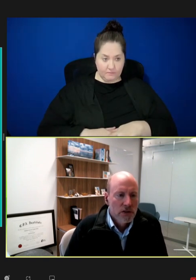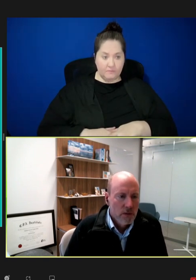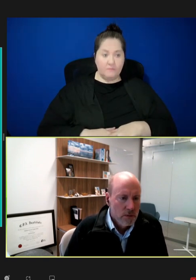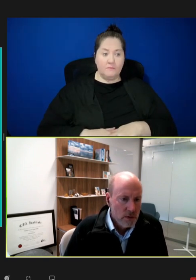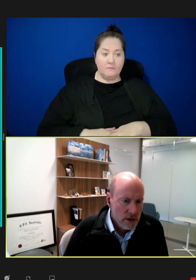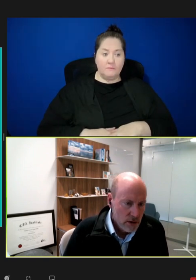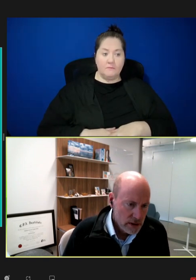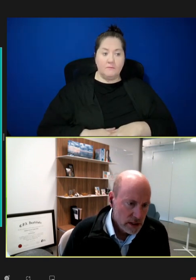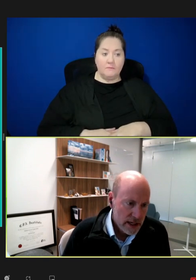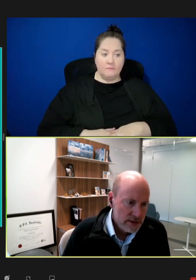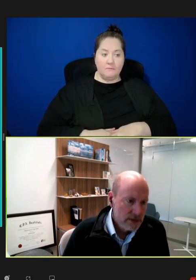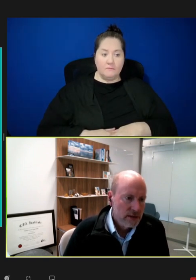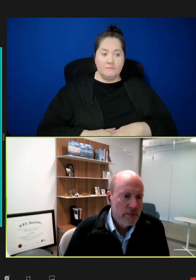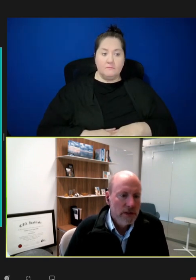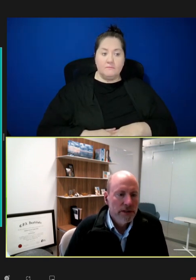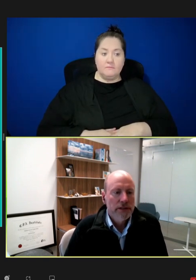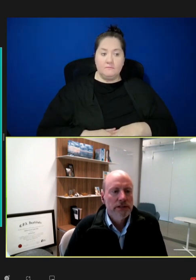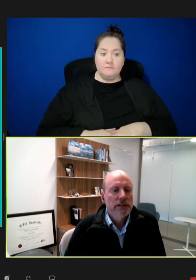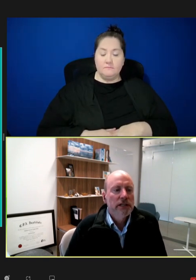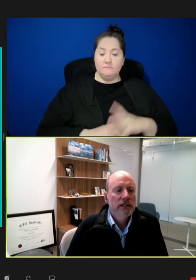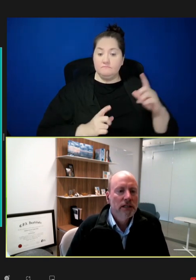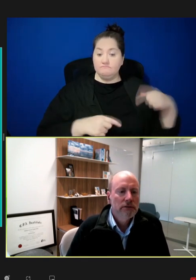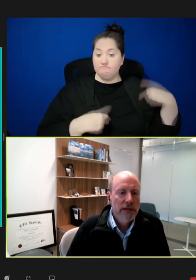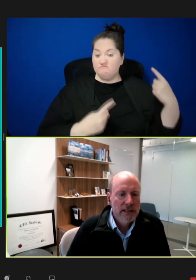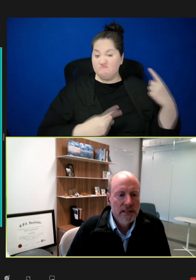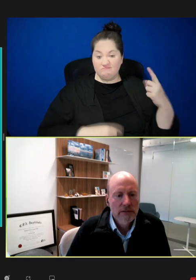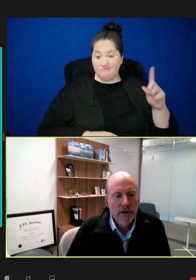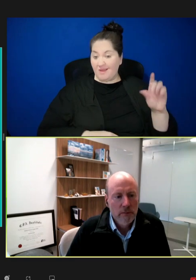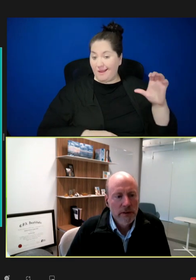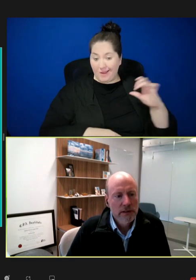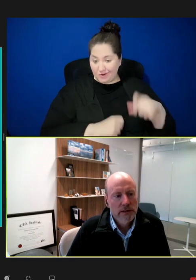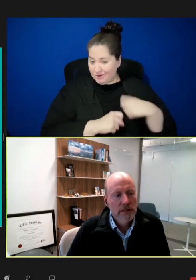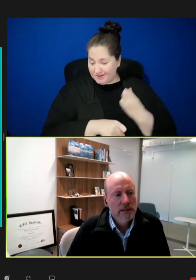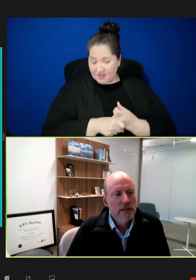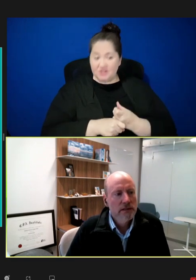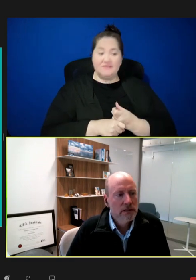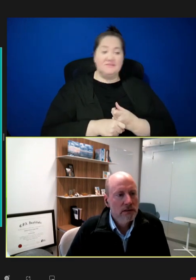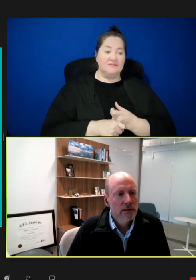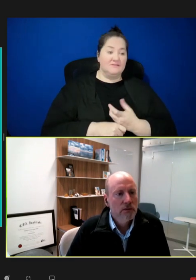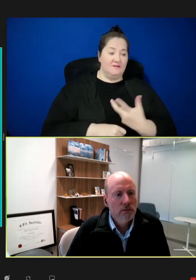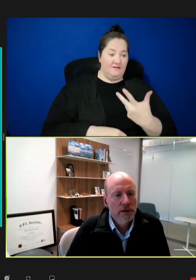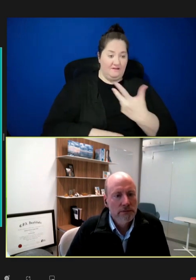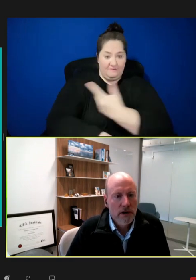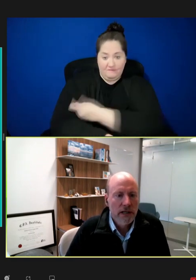So, over the last couple hundred years of vaccine development, this is what you find.